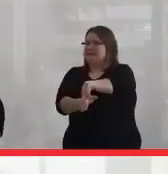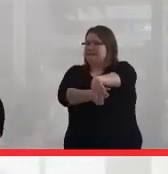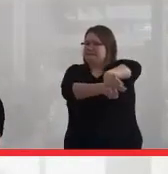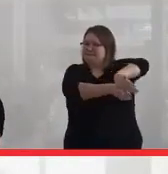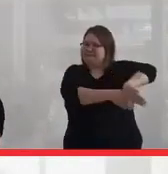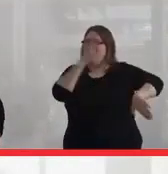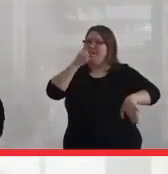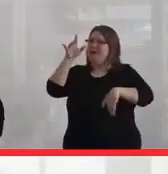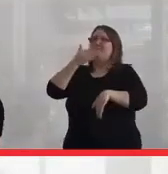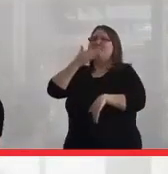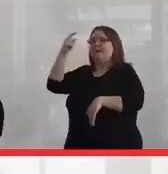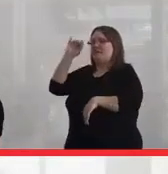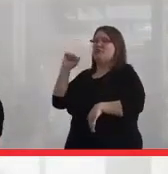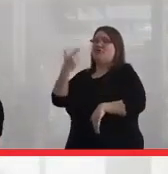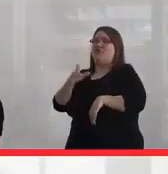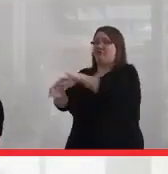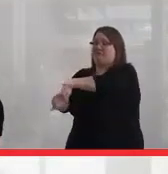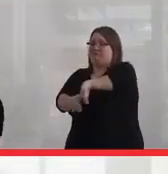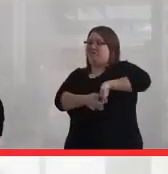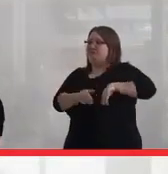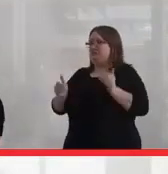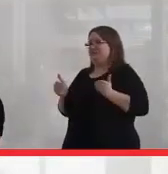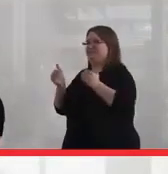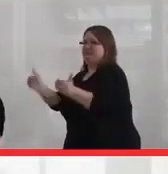for the greater good so that we can move that forward.